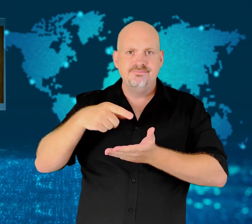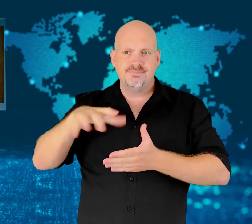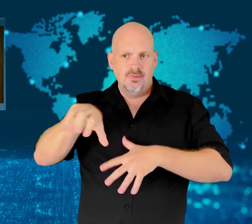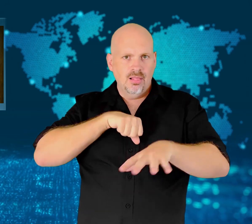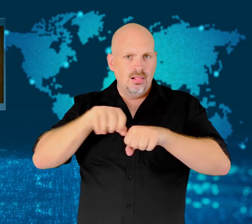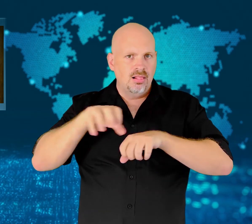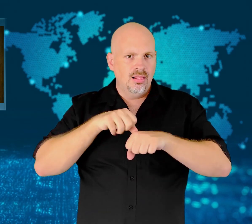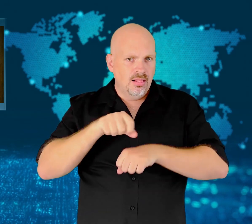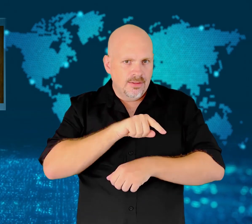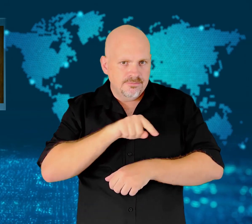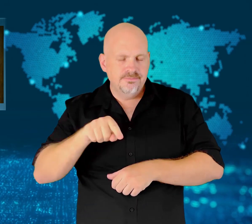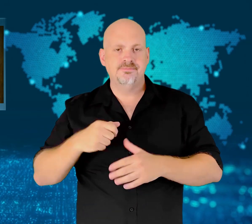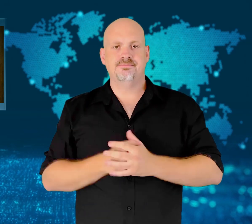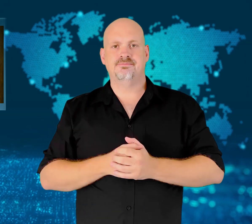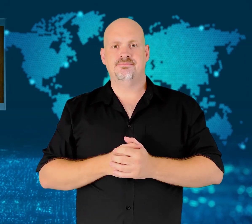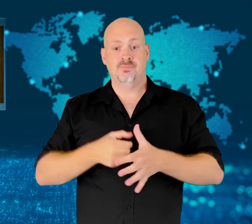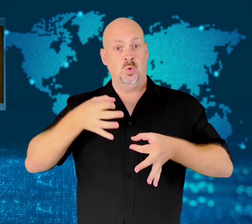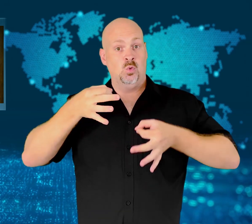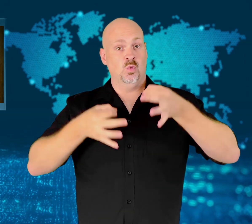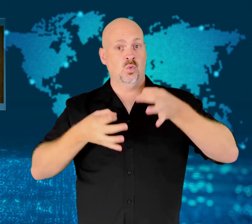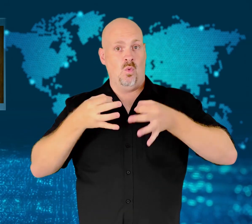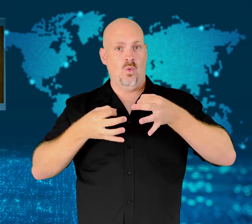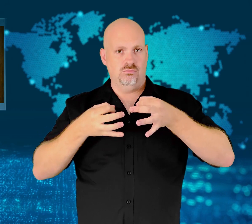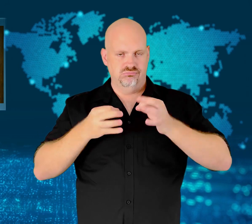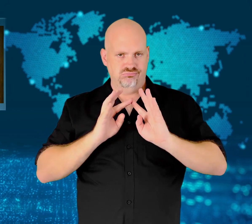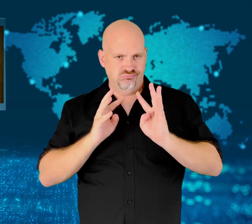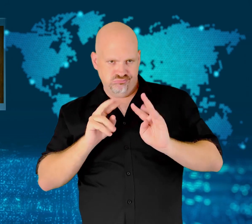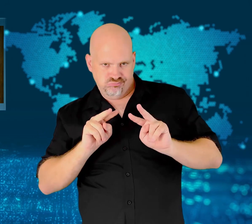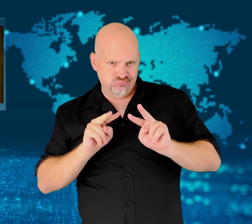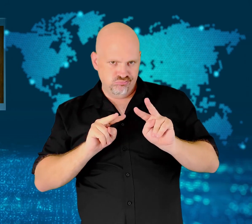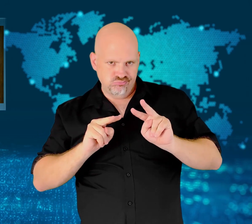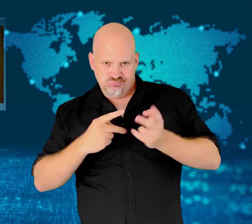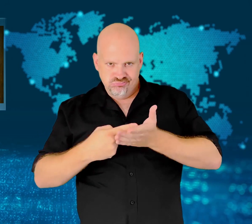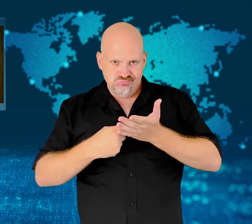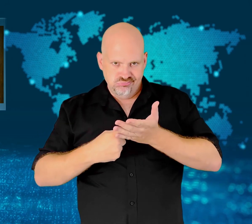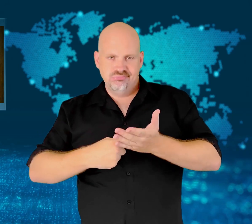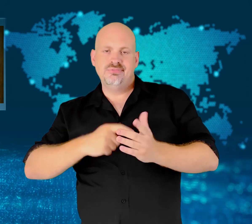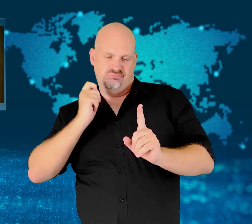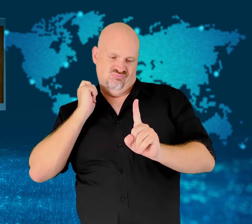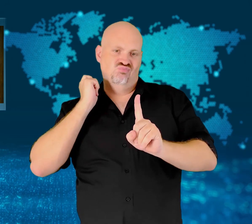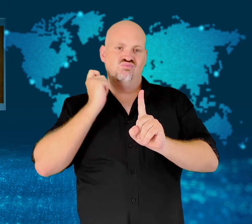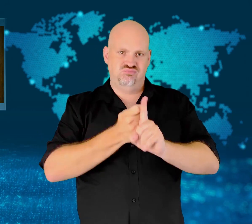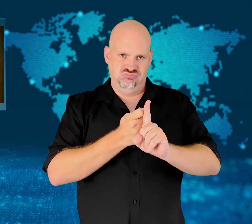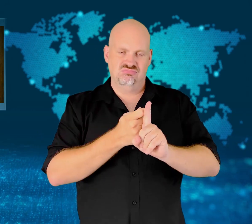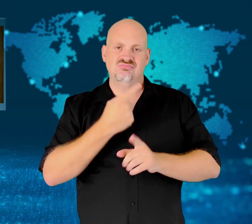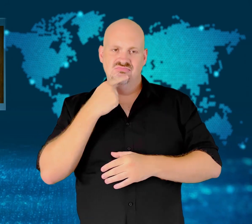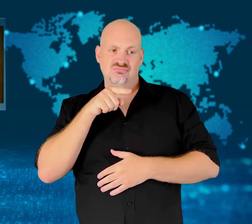Some of them had been stolen from military stores.